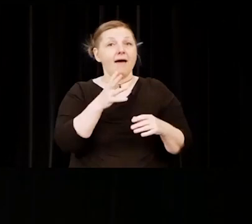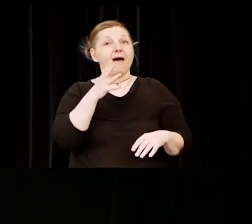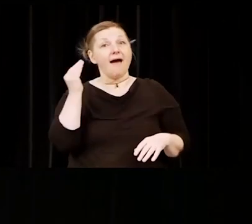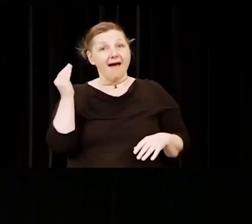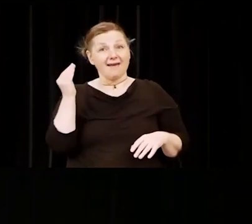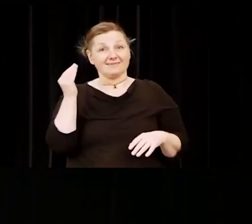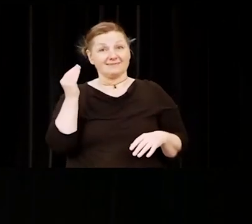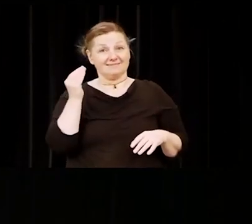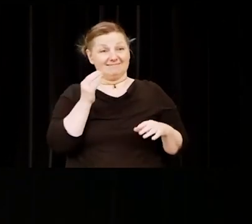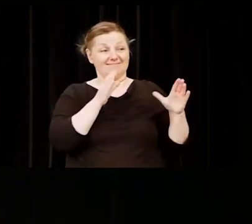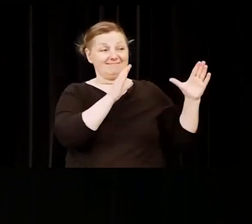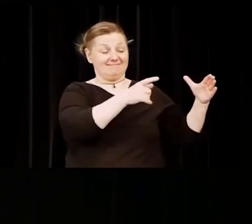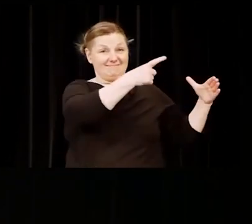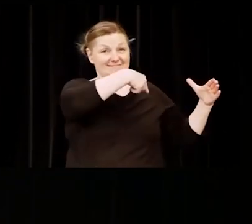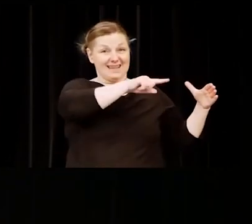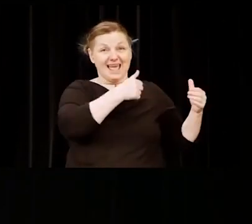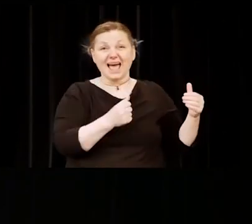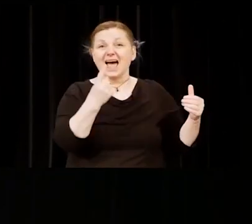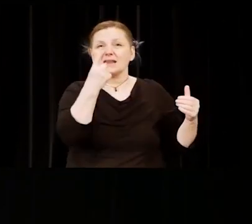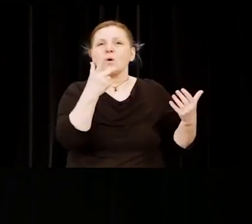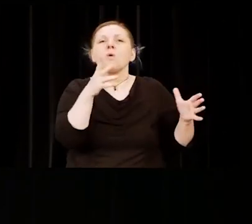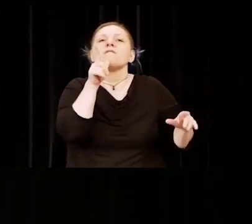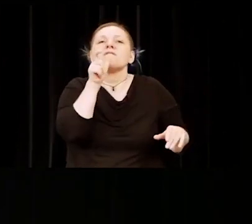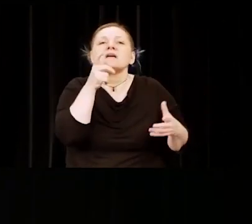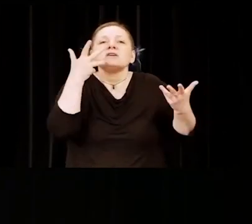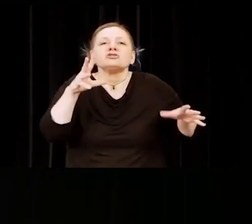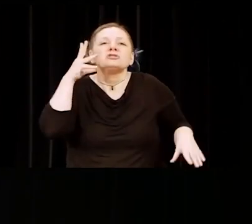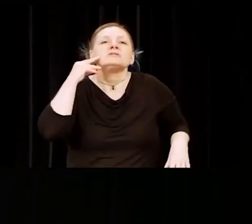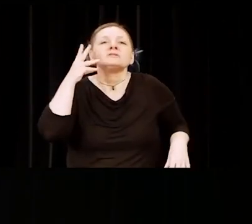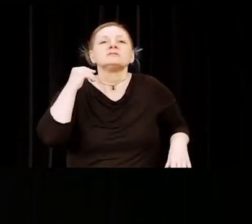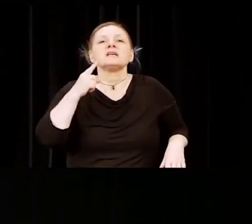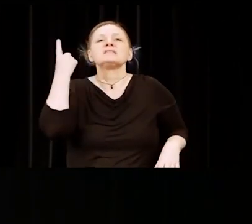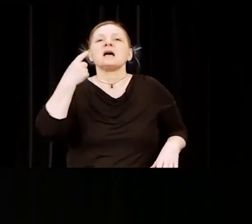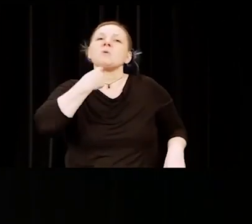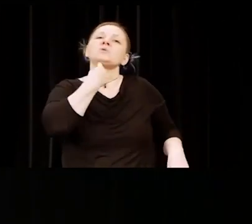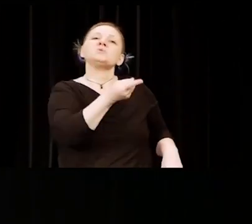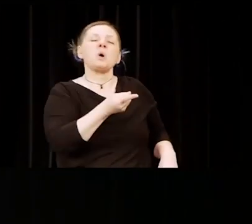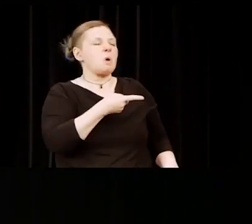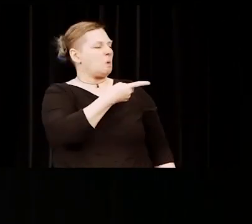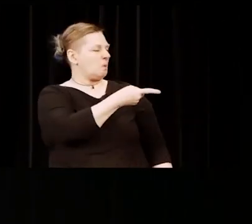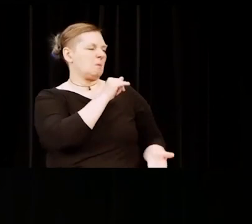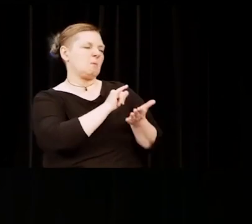And anyone who has ever been told that they weren't college material.